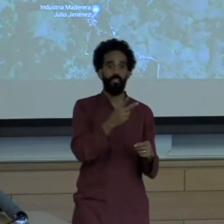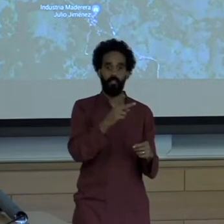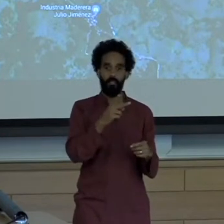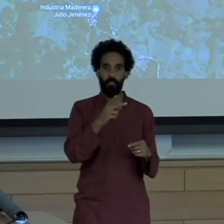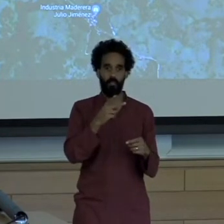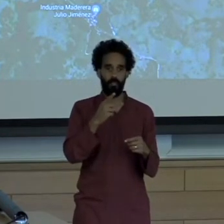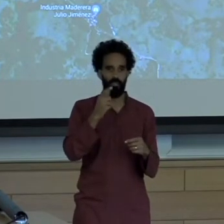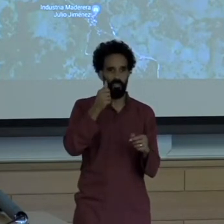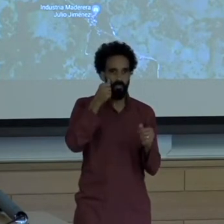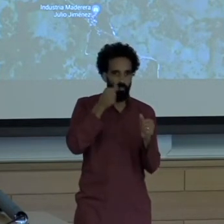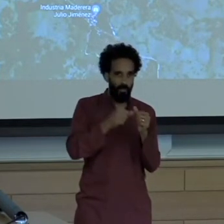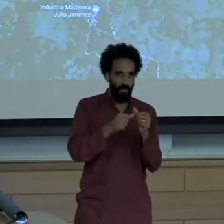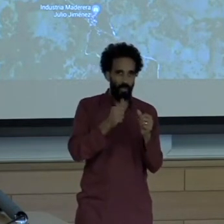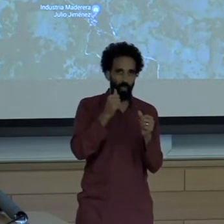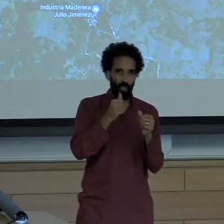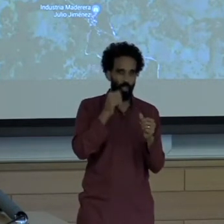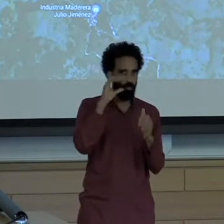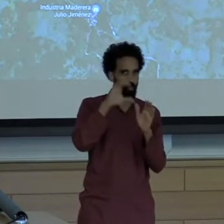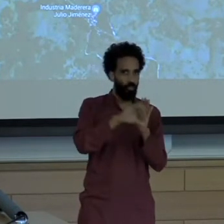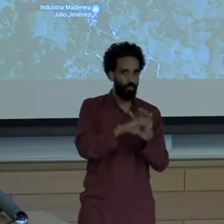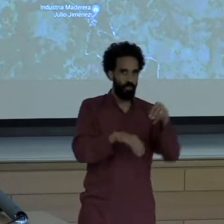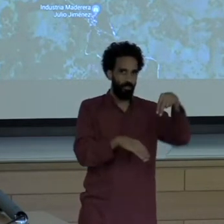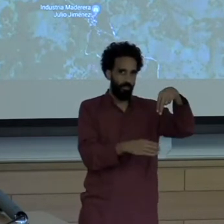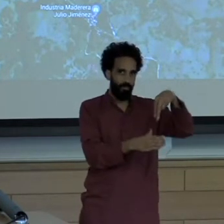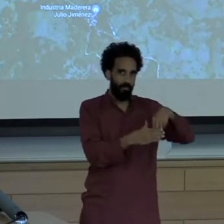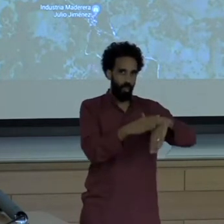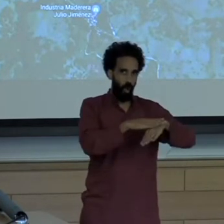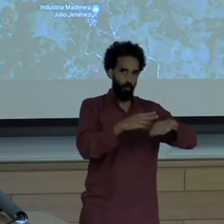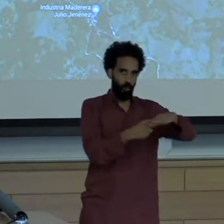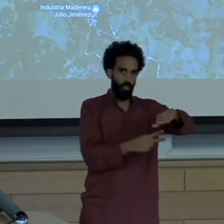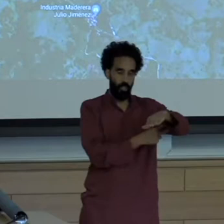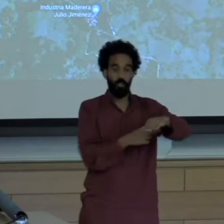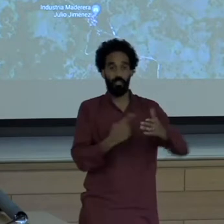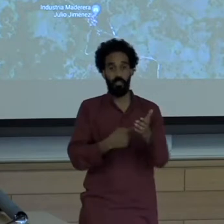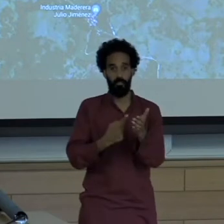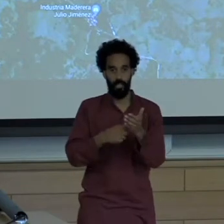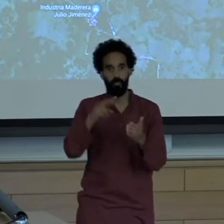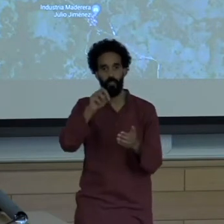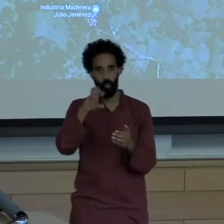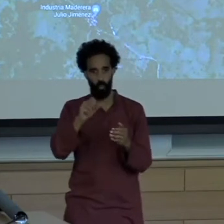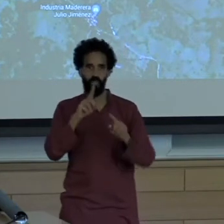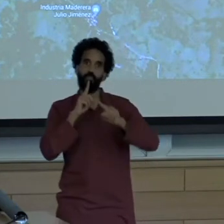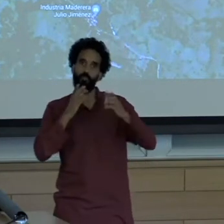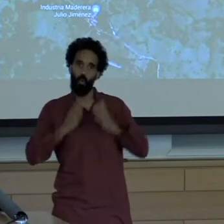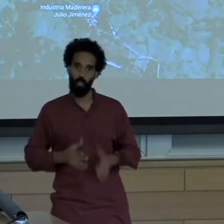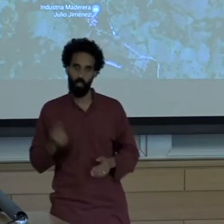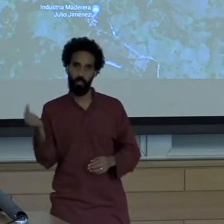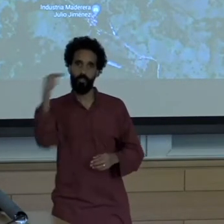The resulting news account is tied to official narratives. The source has interviewed our government officials and